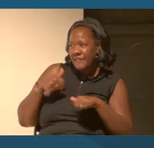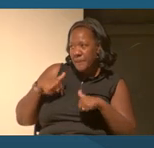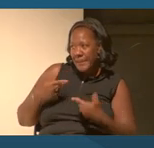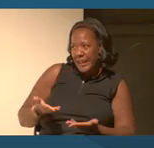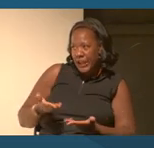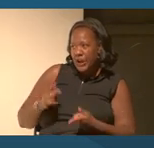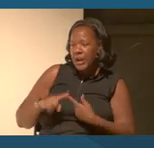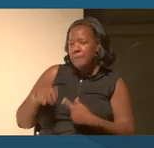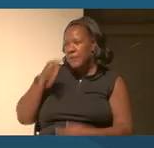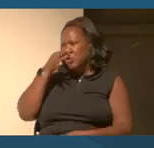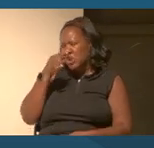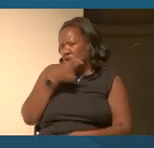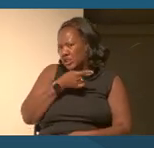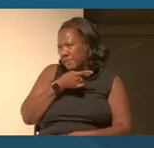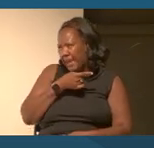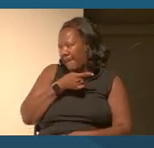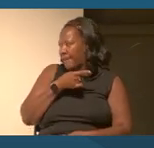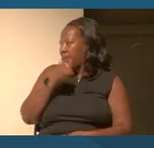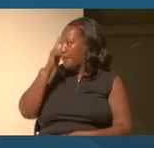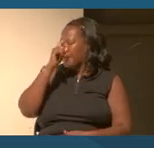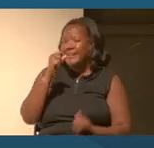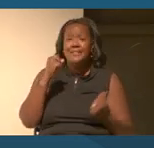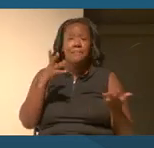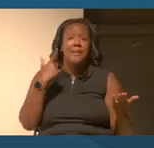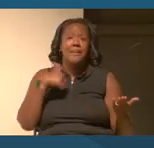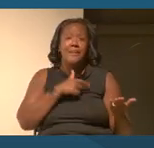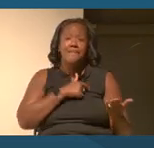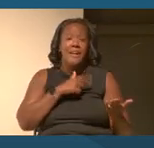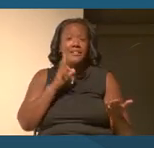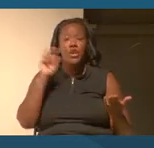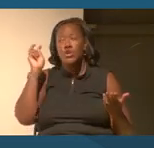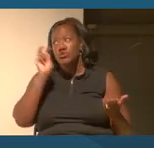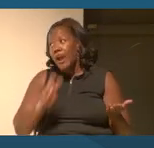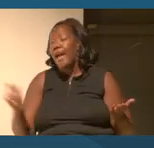That happens increasingly because so many of us are doing all kinds of travel around